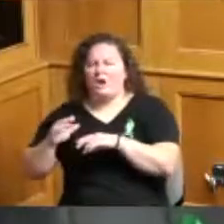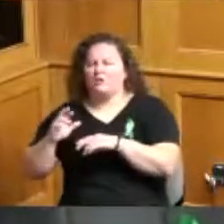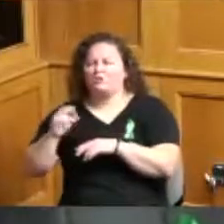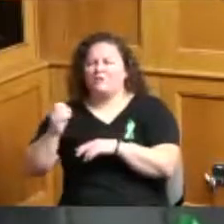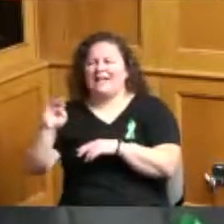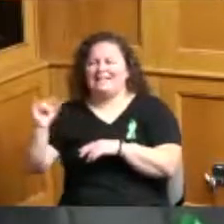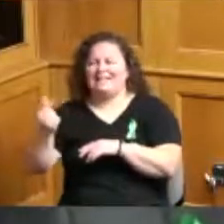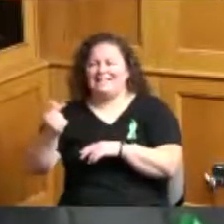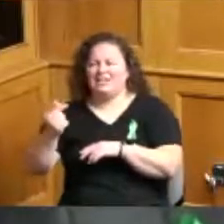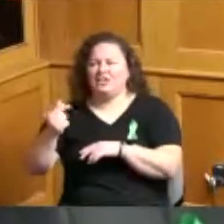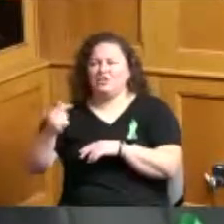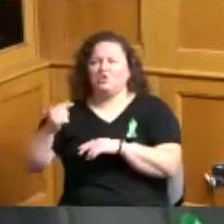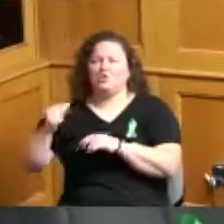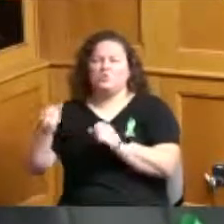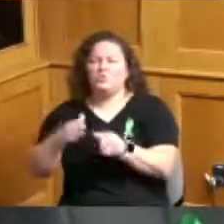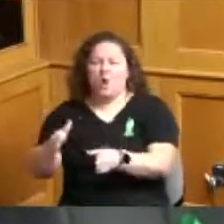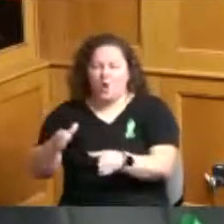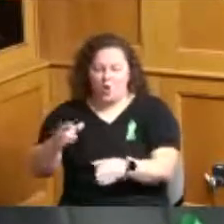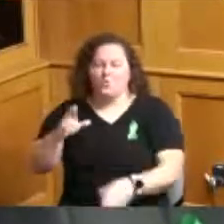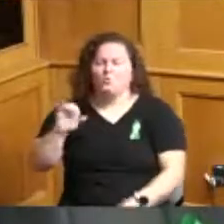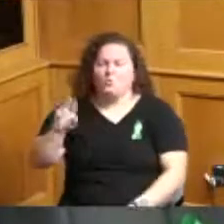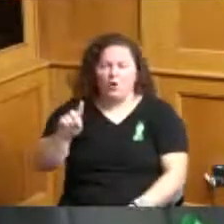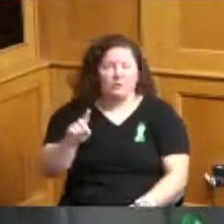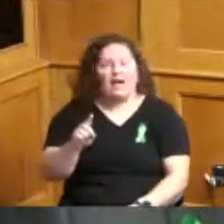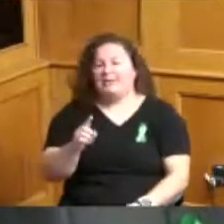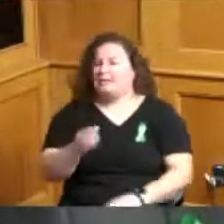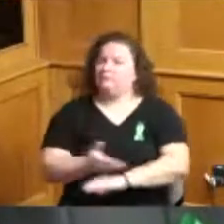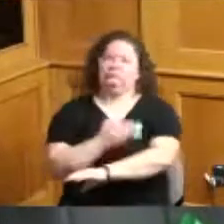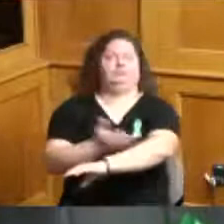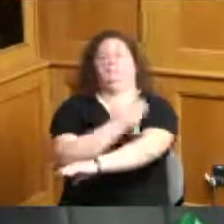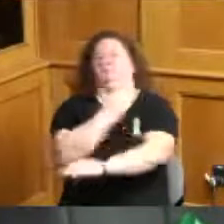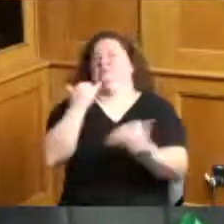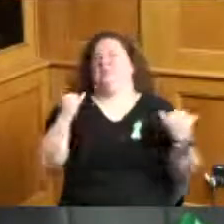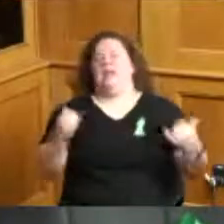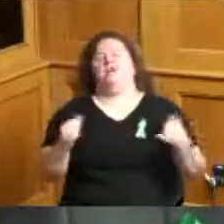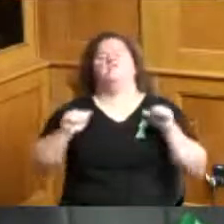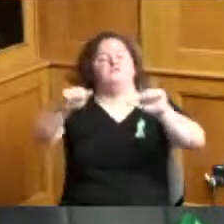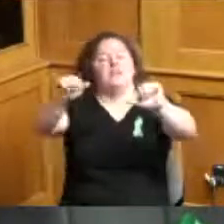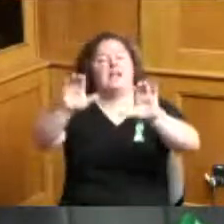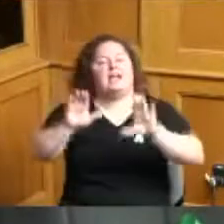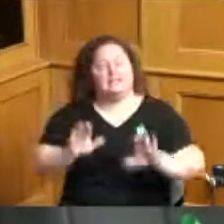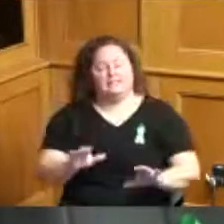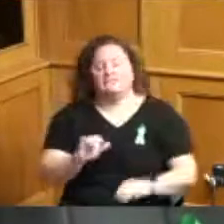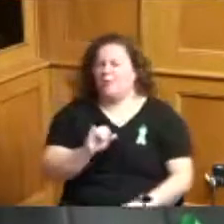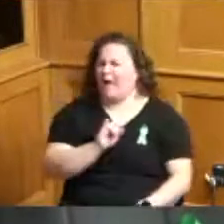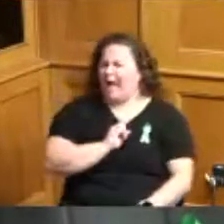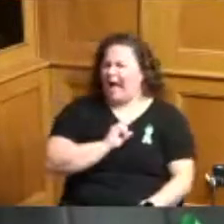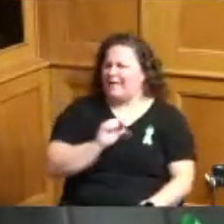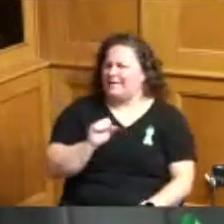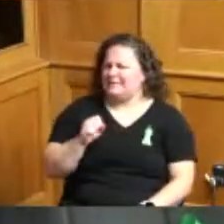a lot better now and and but it's fantastic and so I space again this is related to youth